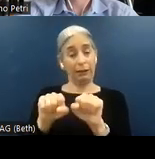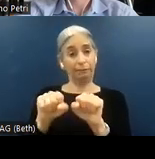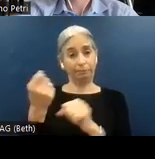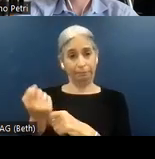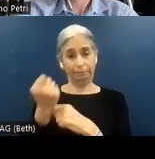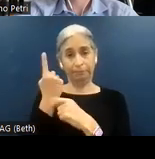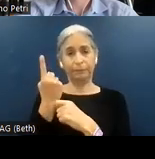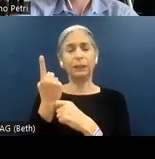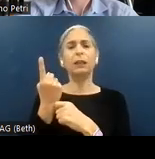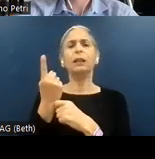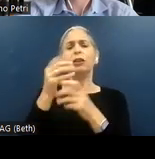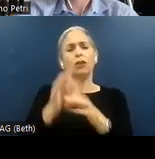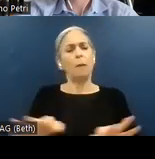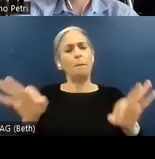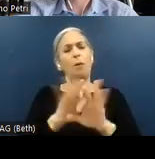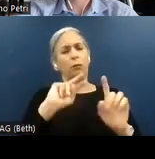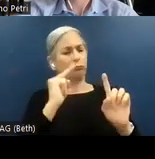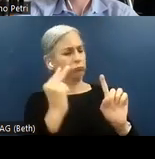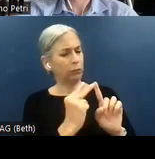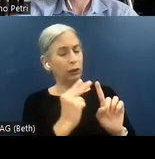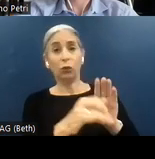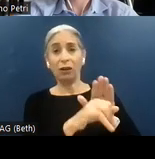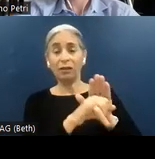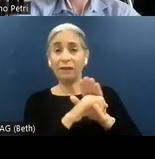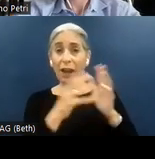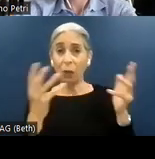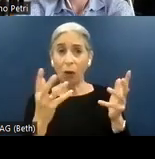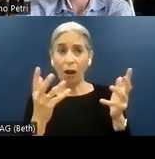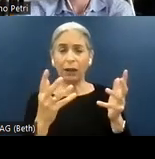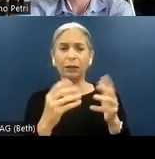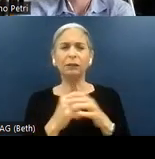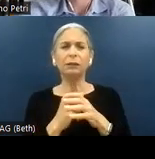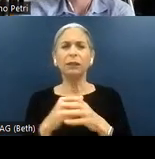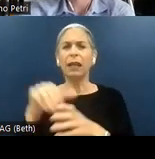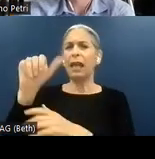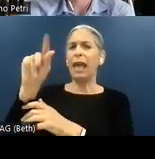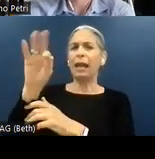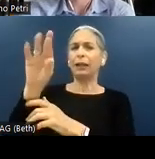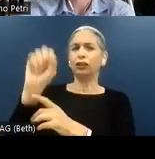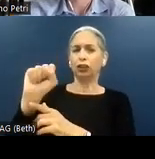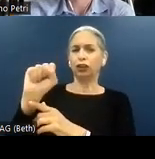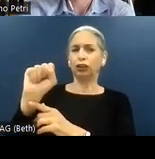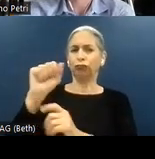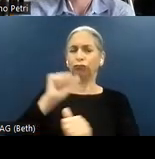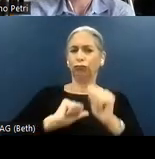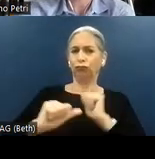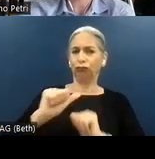important aspect is to identify actors and languages. Accessibility speaks different